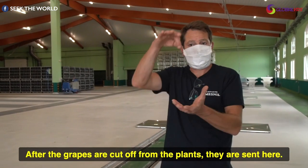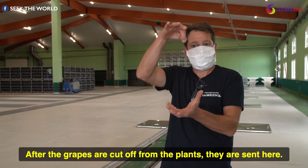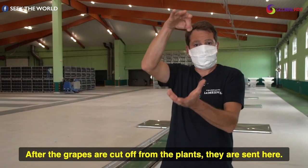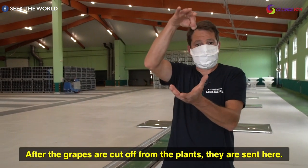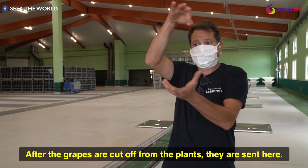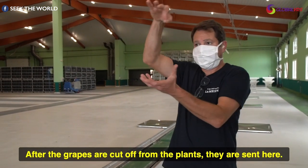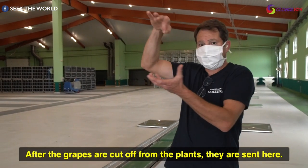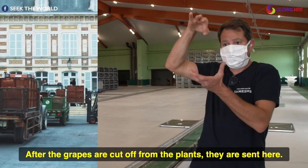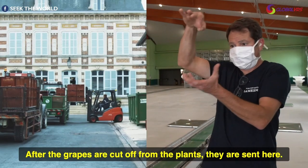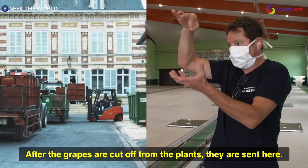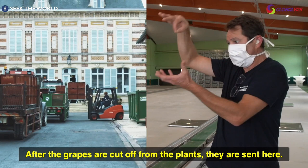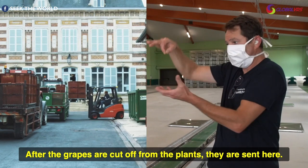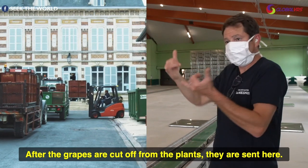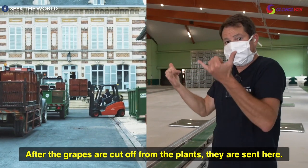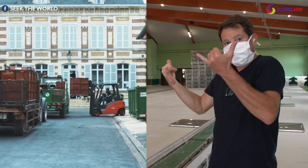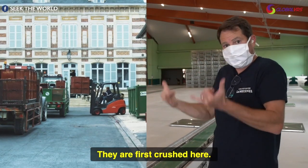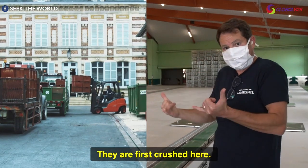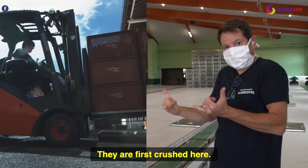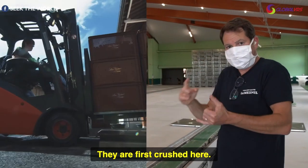after the grapes are cut off from the plants they are sent here